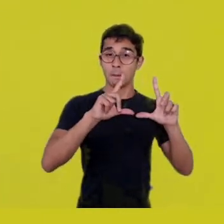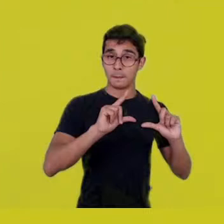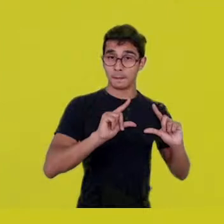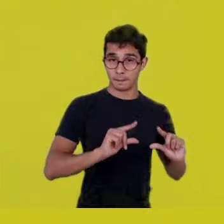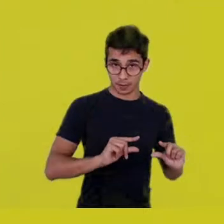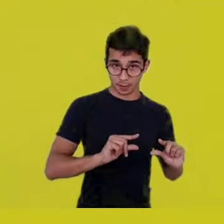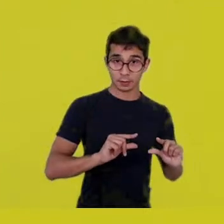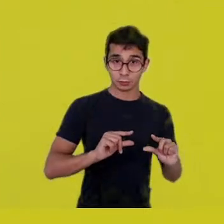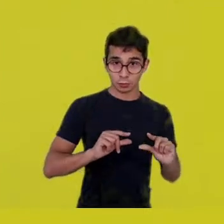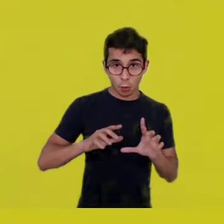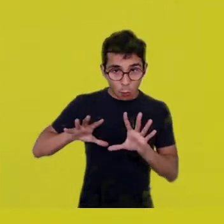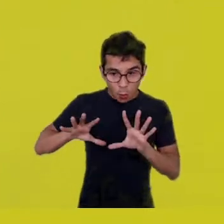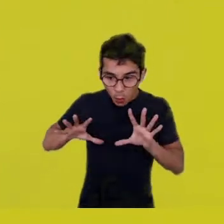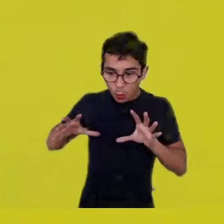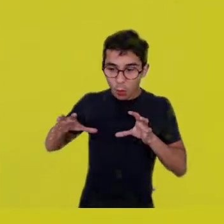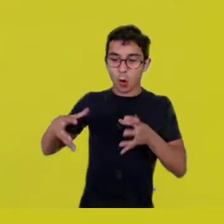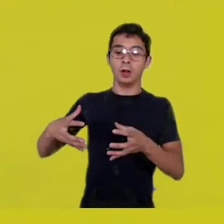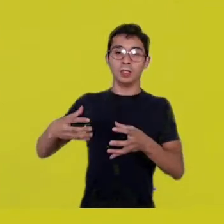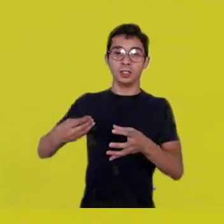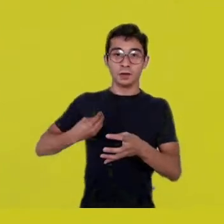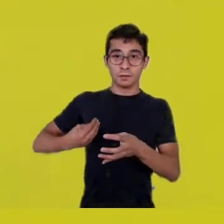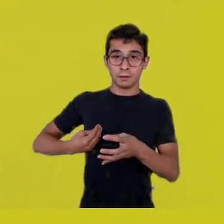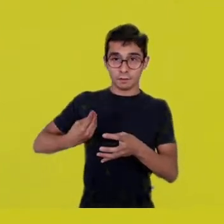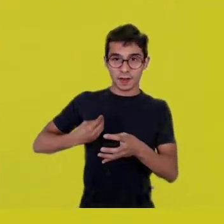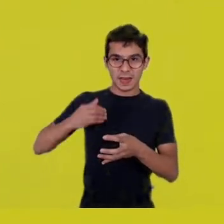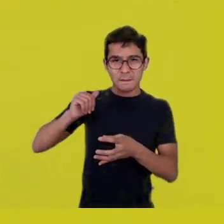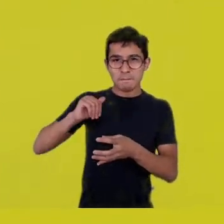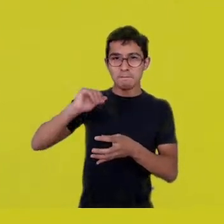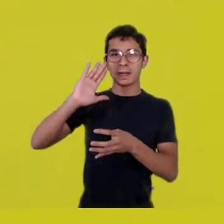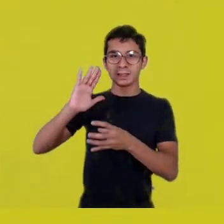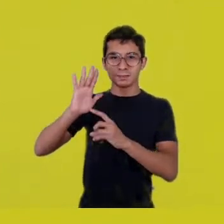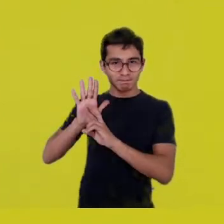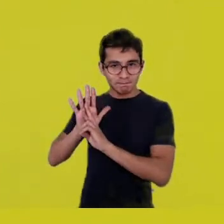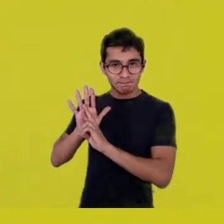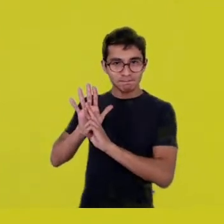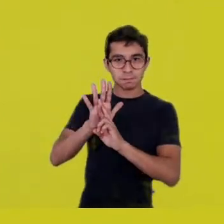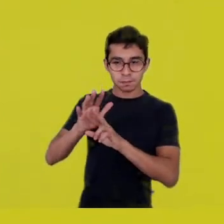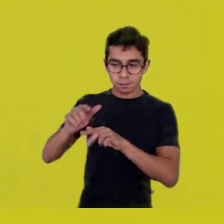with a wonderful capability to exist,